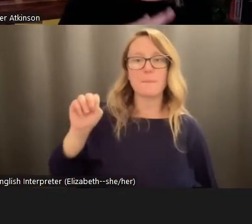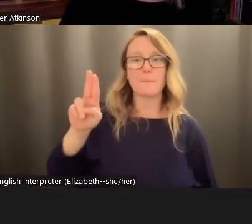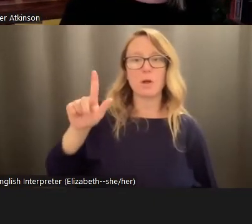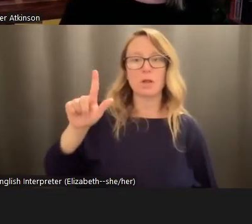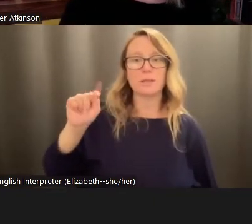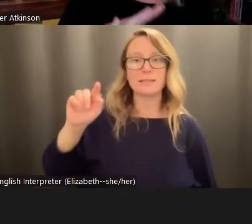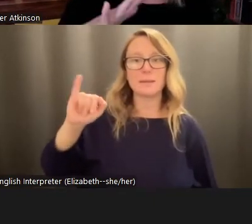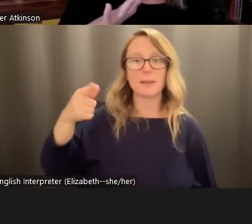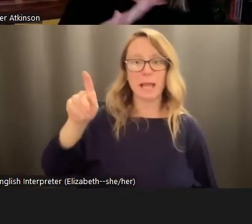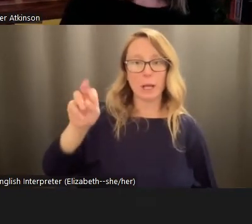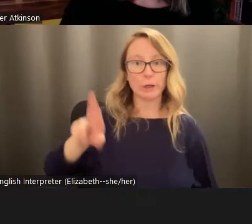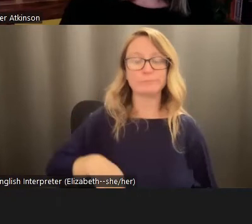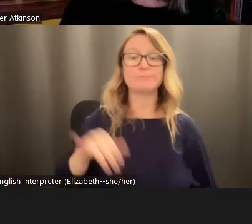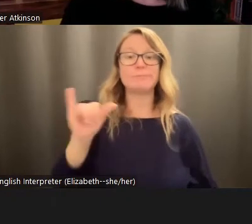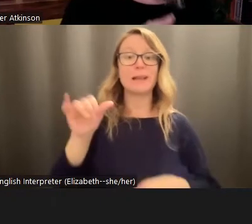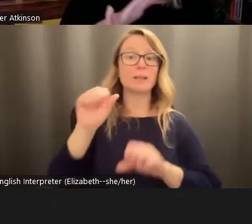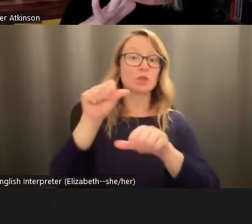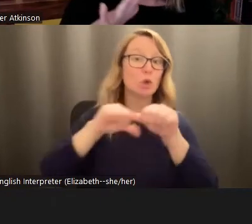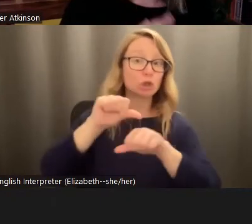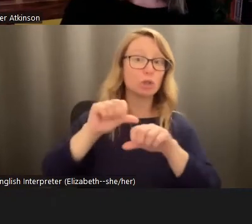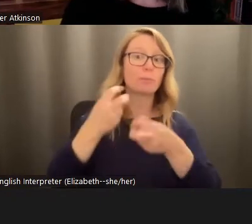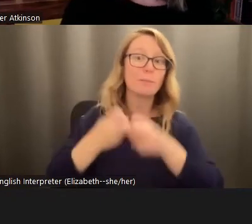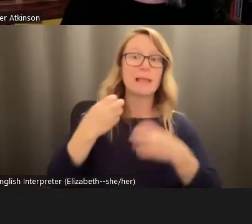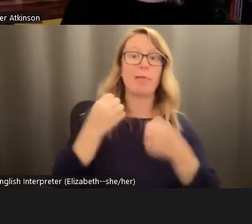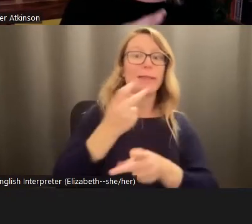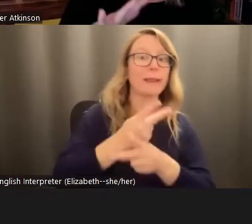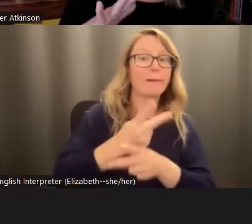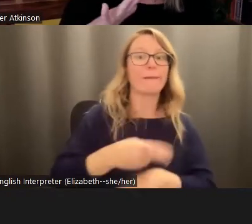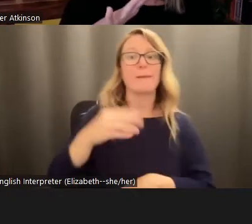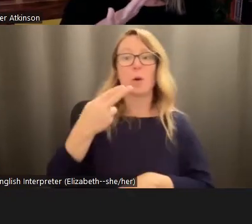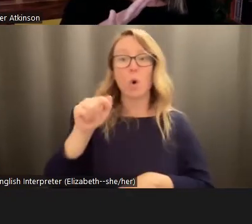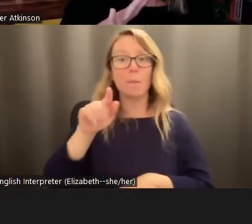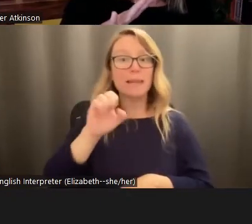homelessness, health care, iniquity, inequality, lack of